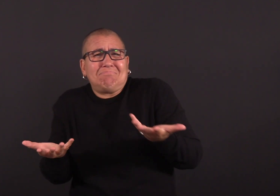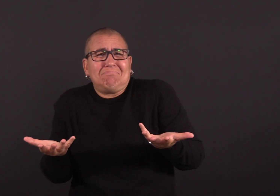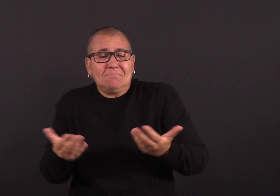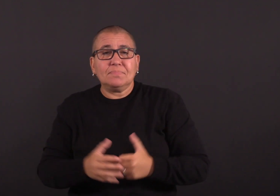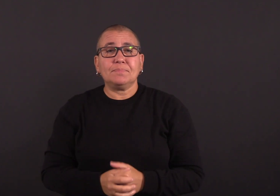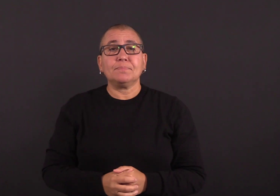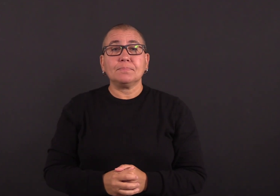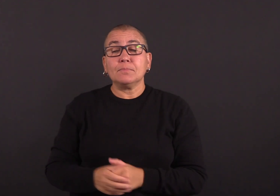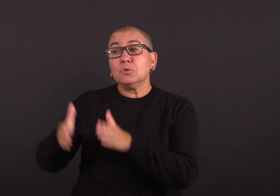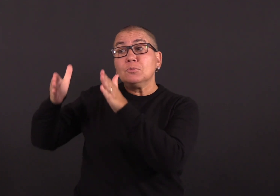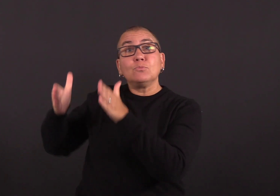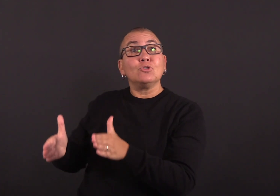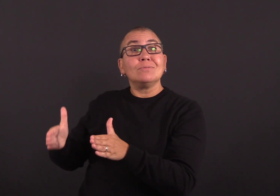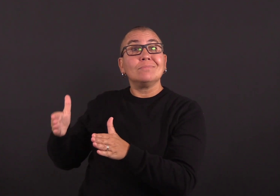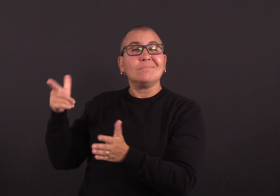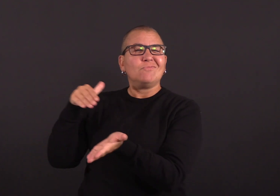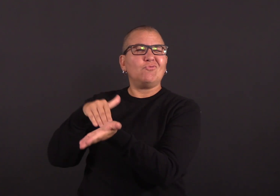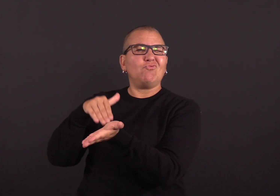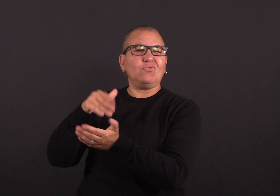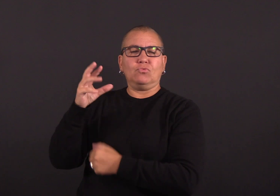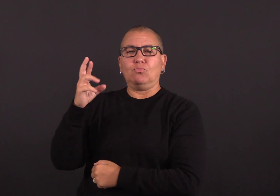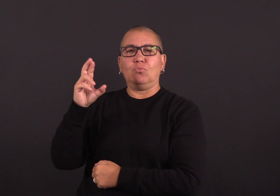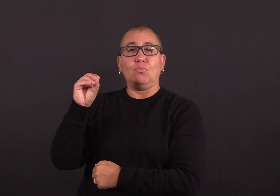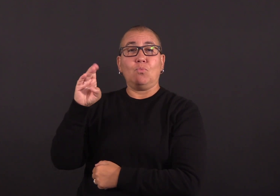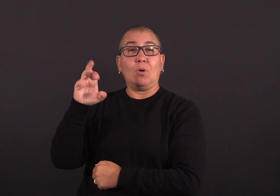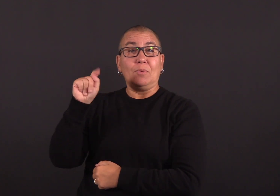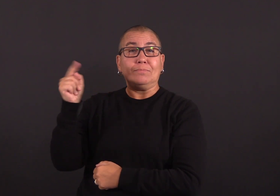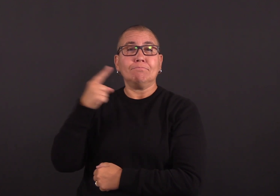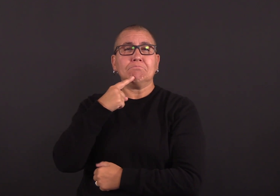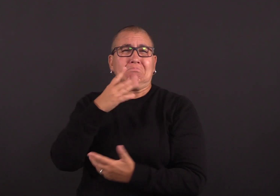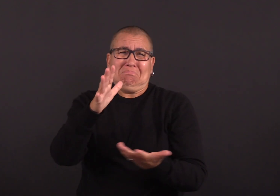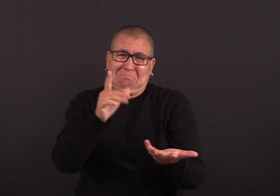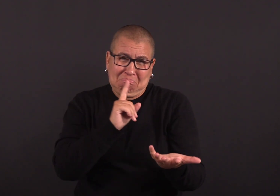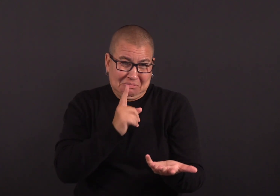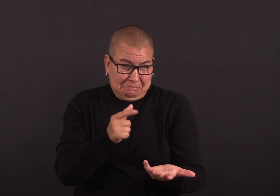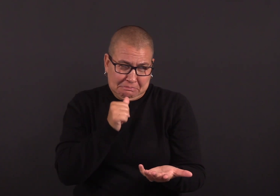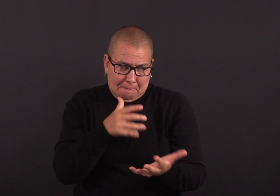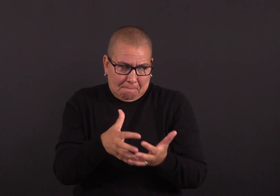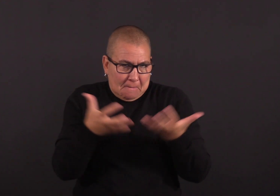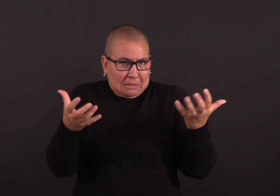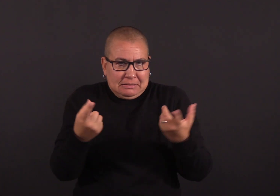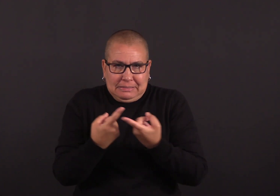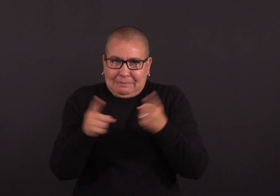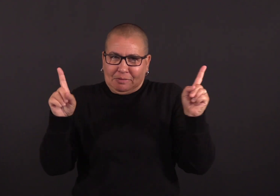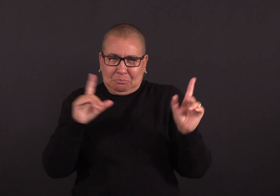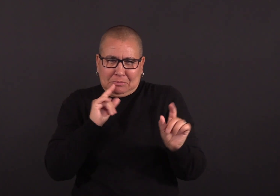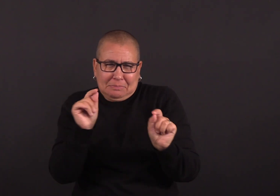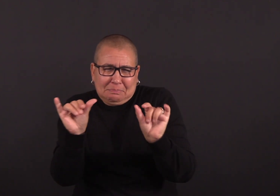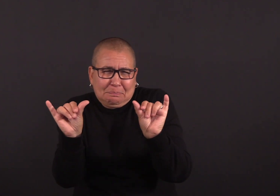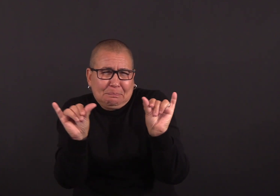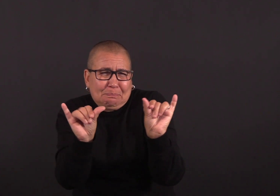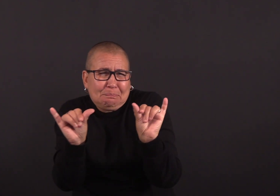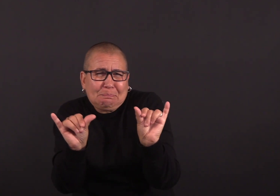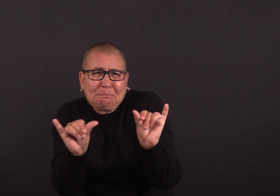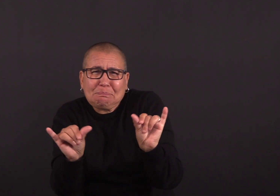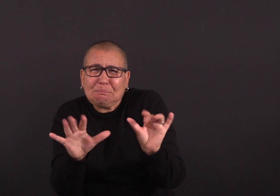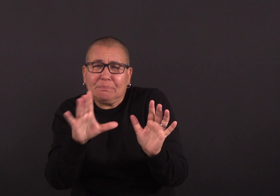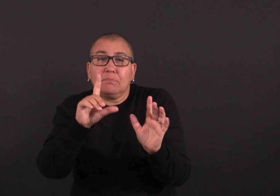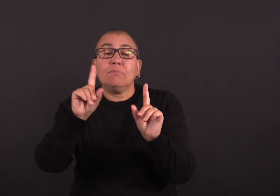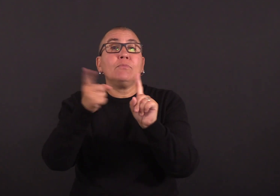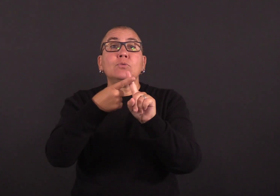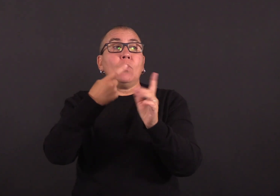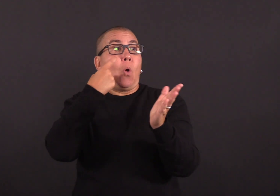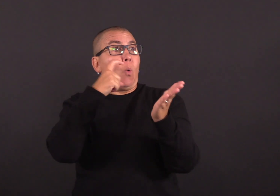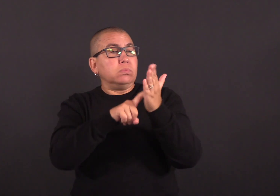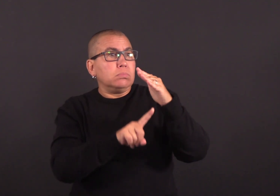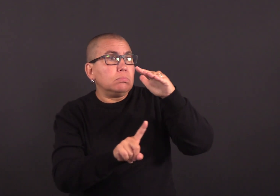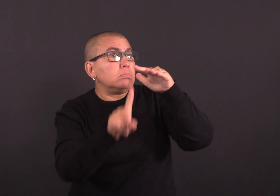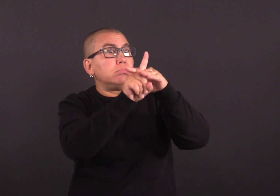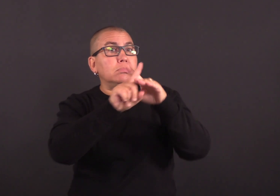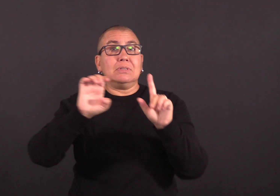13.3% of cases, was second, followed by a mix of other XBB strains and descendants of Omicron.